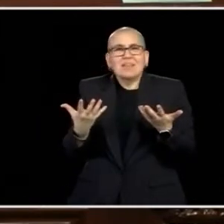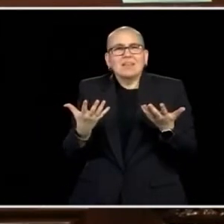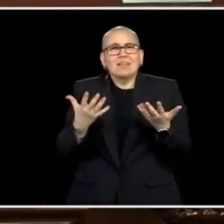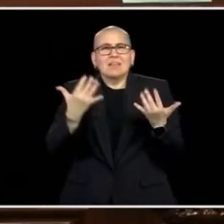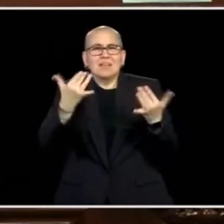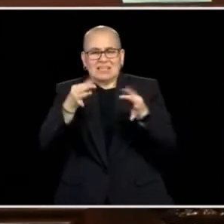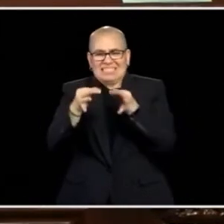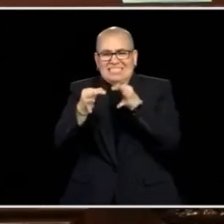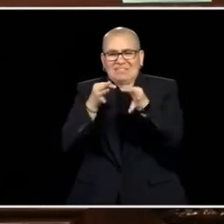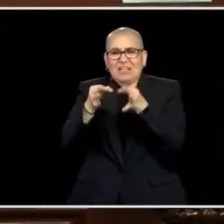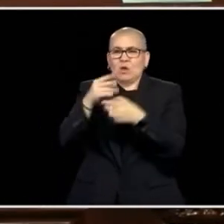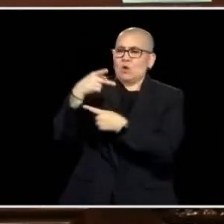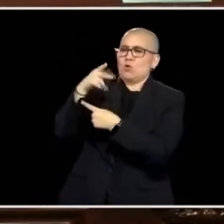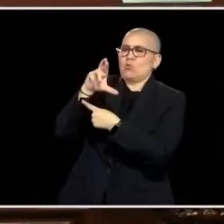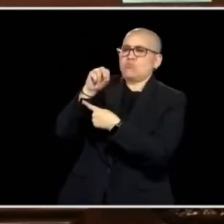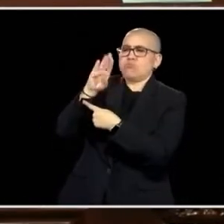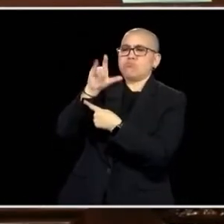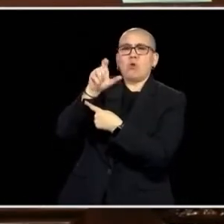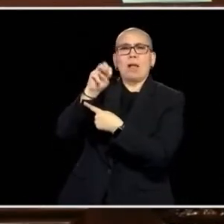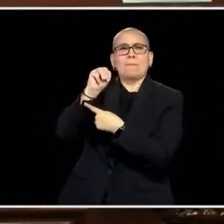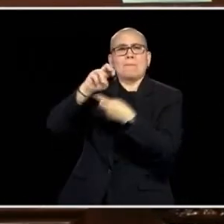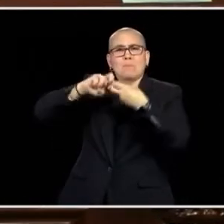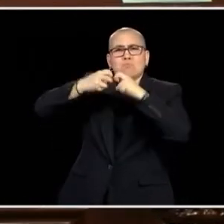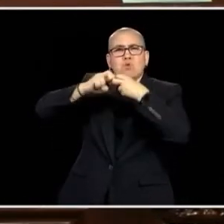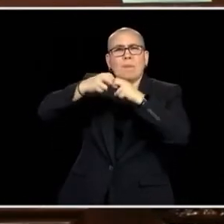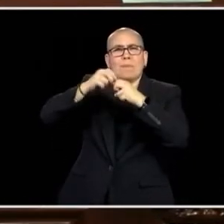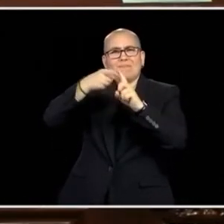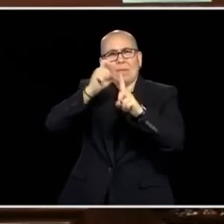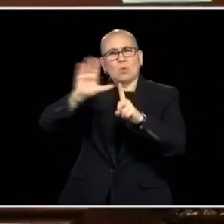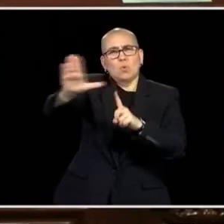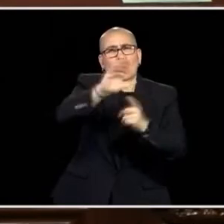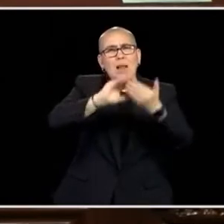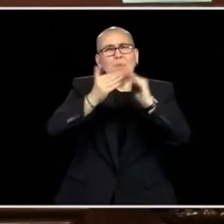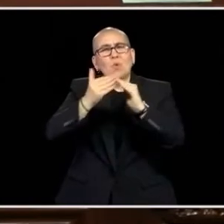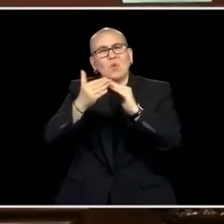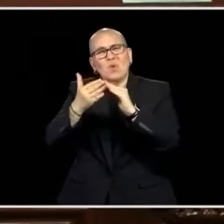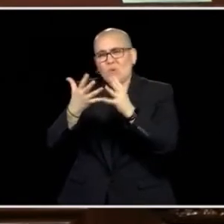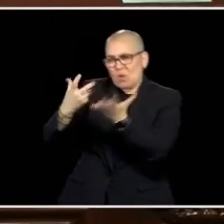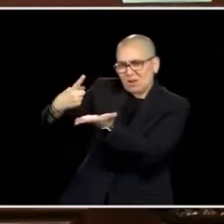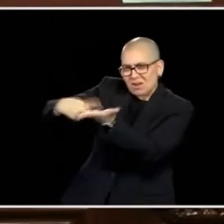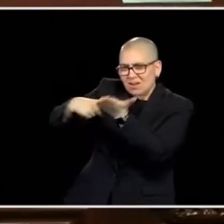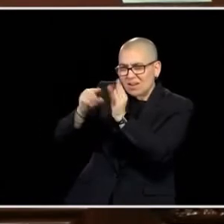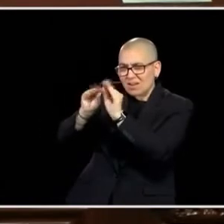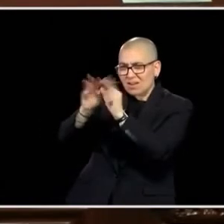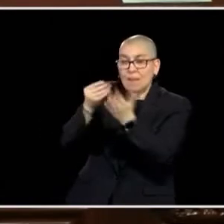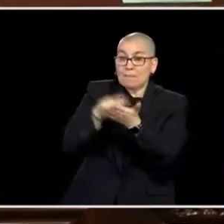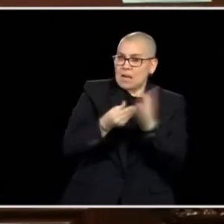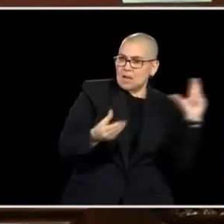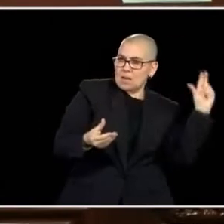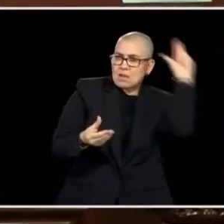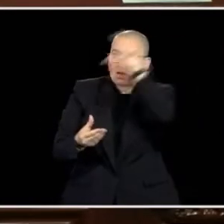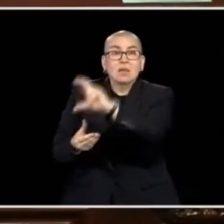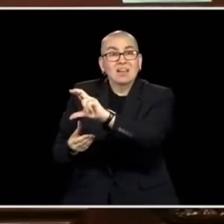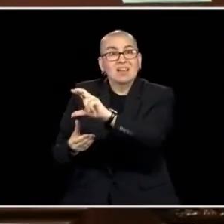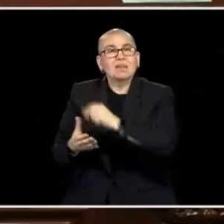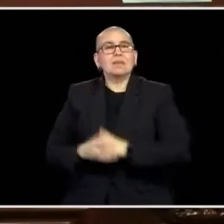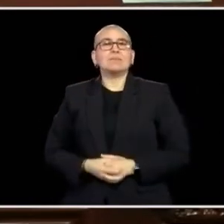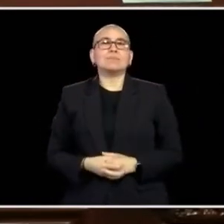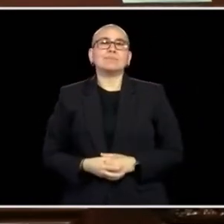SOME GOALS, WE CAN WORK TOGETHER TO GET THERE. THIS IS NOT ONE OF THOSE ISSUES THAT IT'S ENOUGH TO POINT OUT THE PROBLEM. WE NEED CONCRETE SOLUTIONS